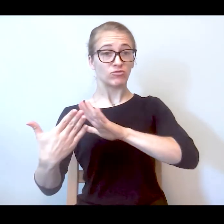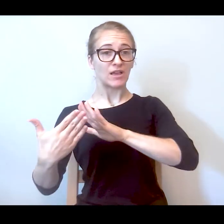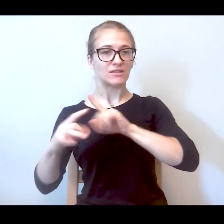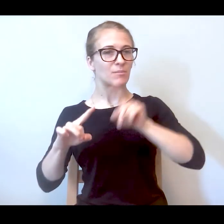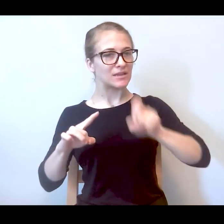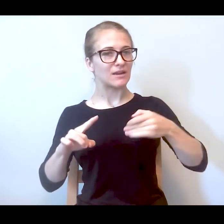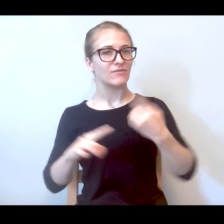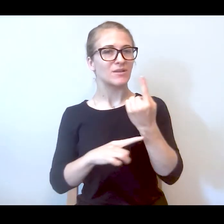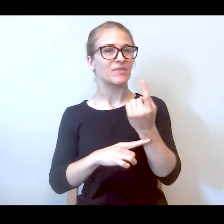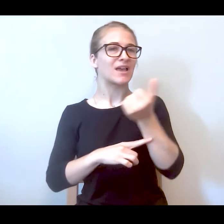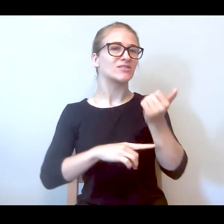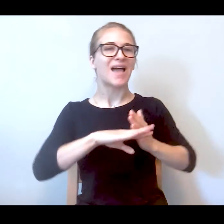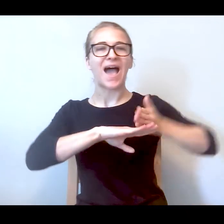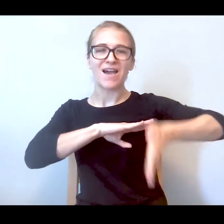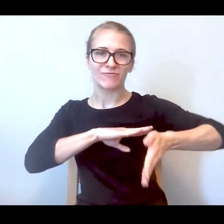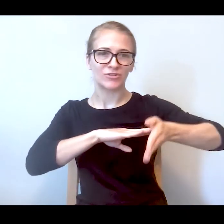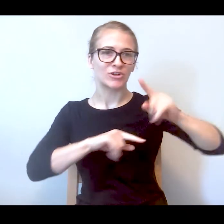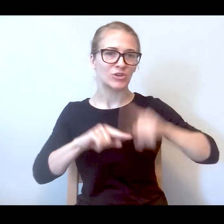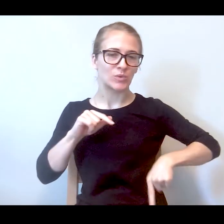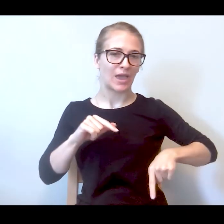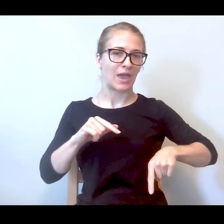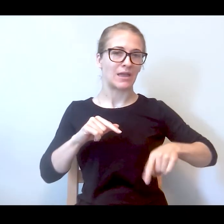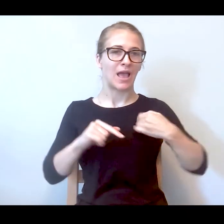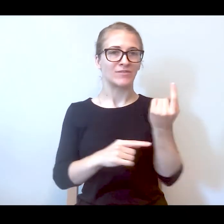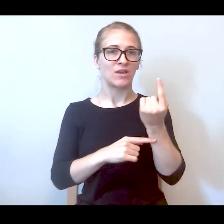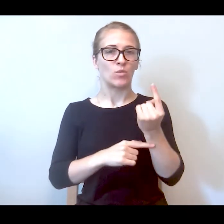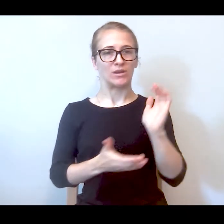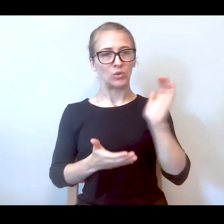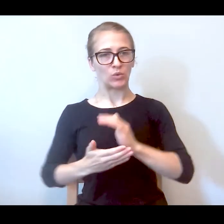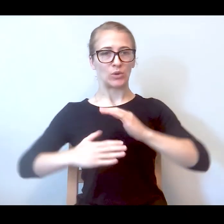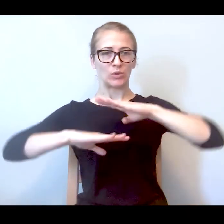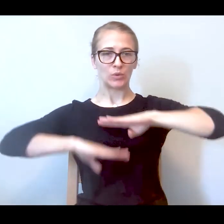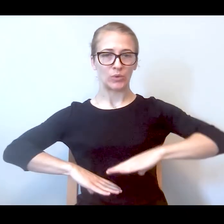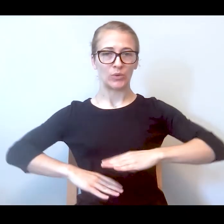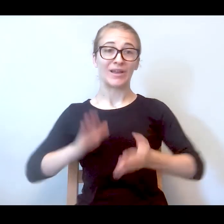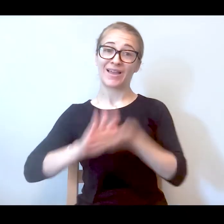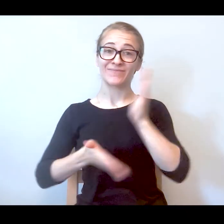crisis could be addressed but you need to have something else afterwards. You need to tend to